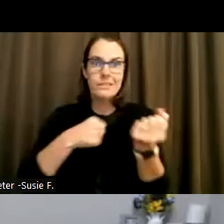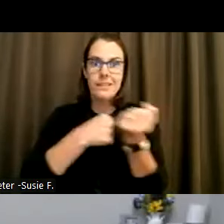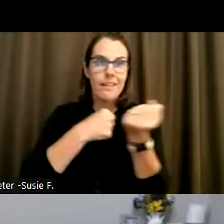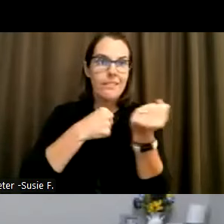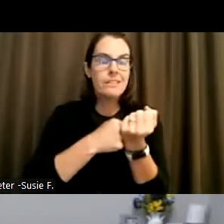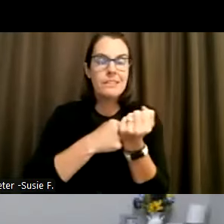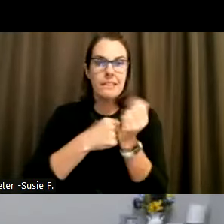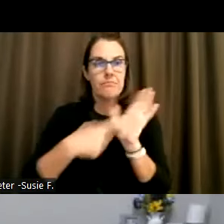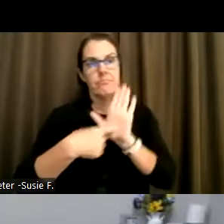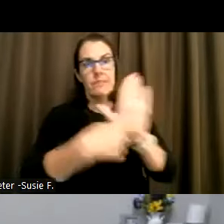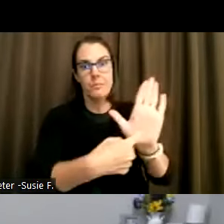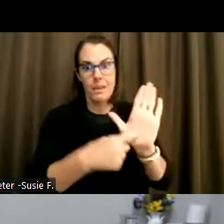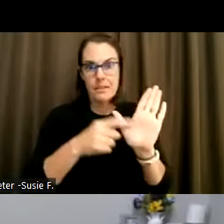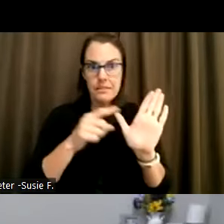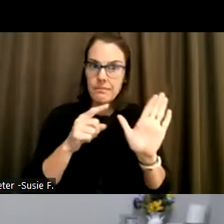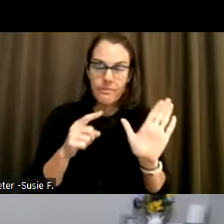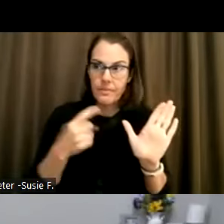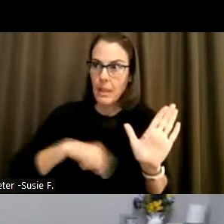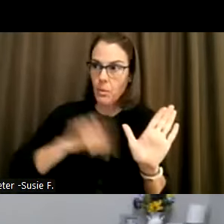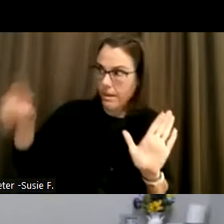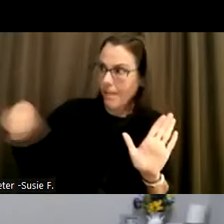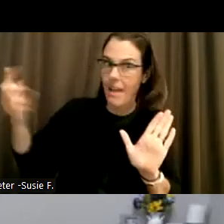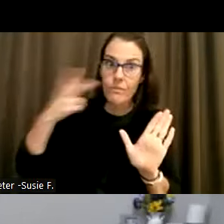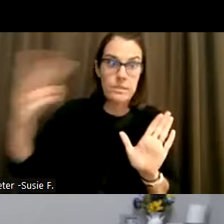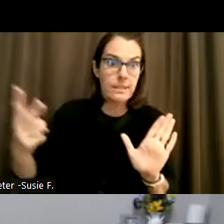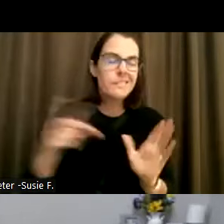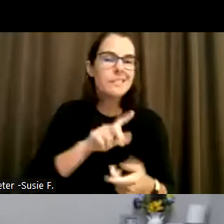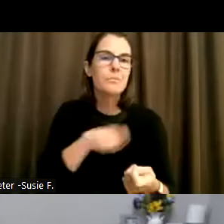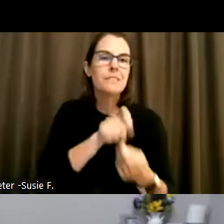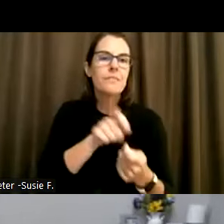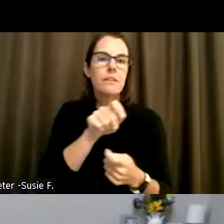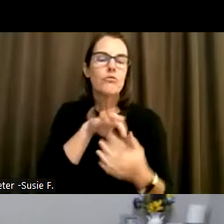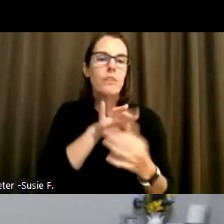displays that we've ever seen, particularly in the disability community.